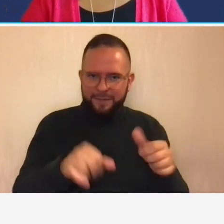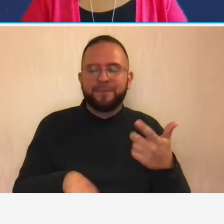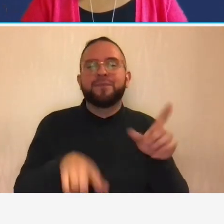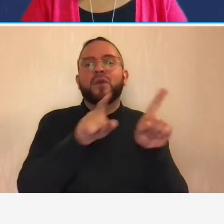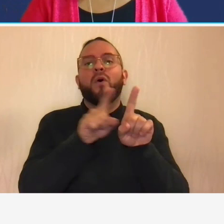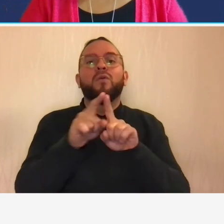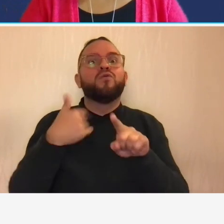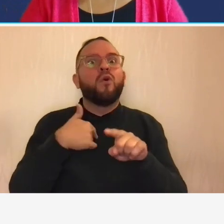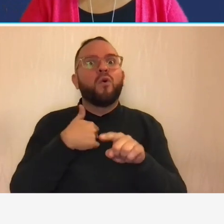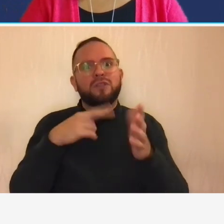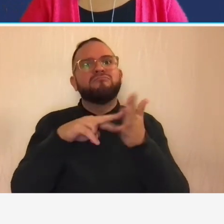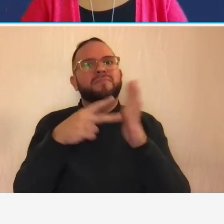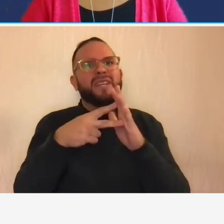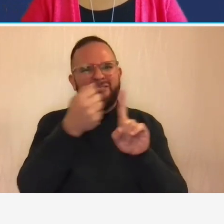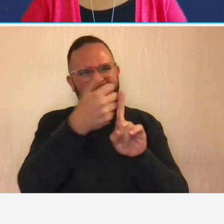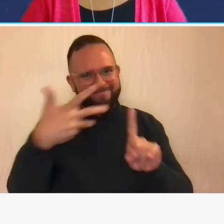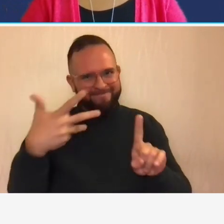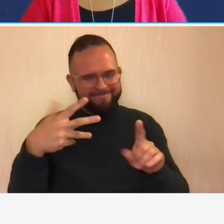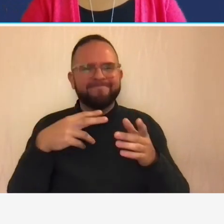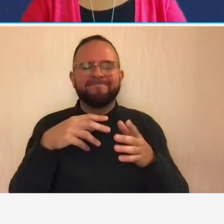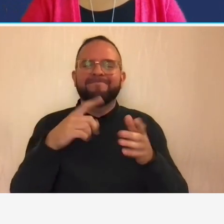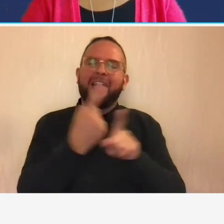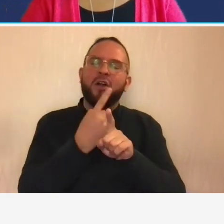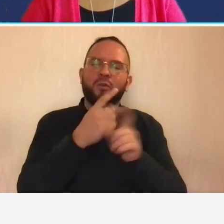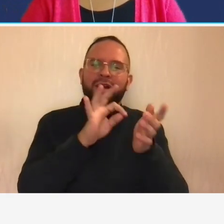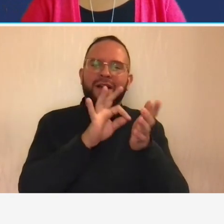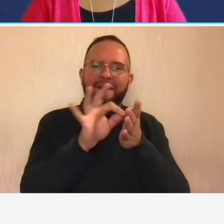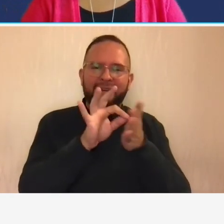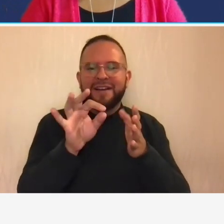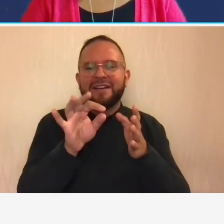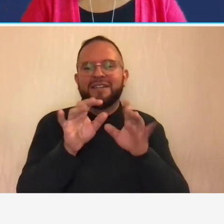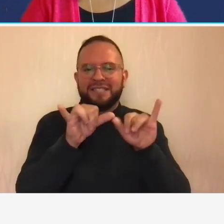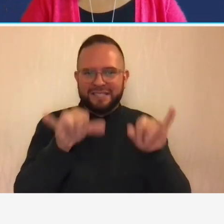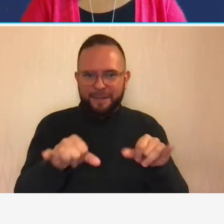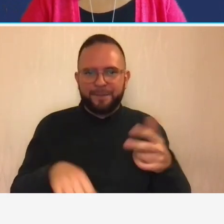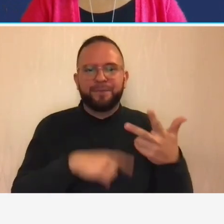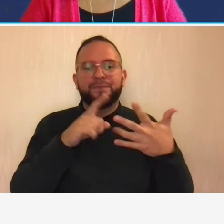adequate accounting system we talked about the contractual requirements related to accounting